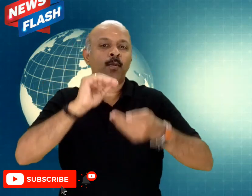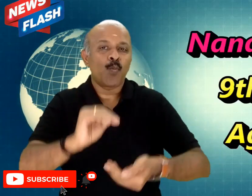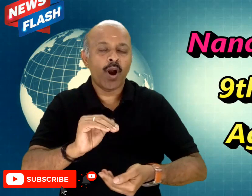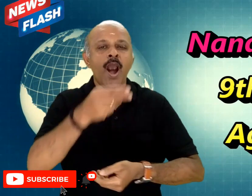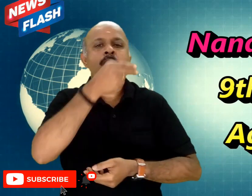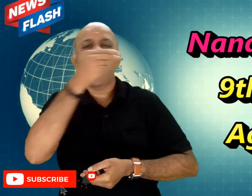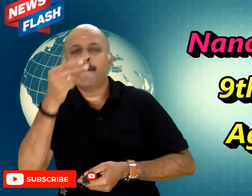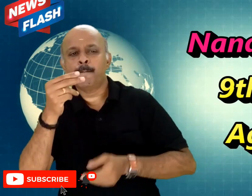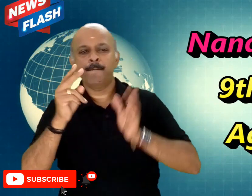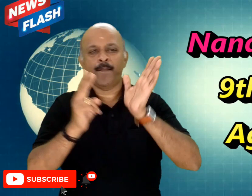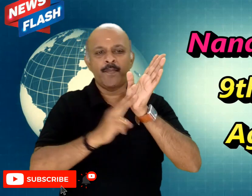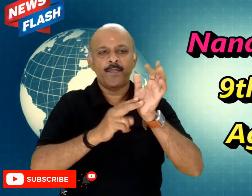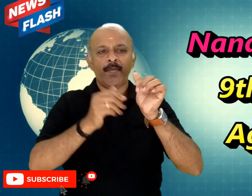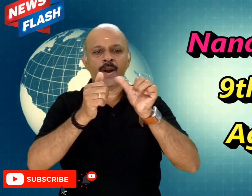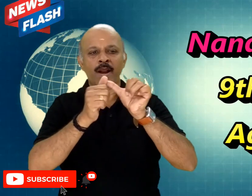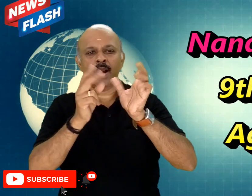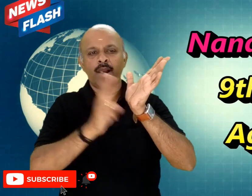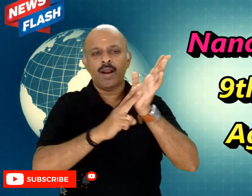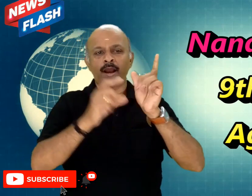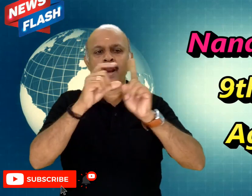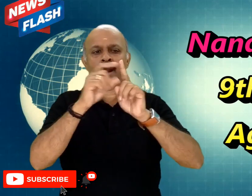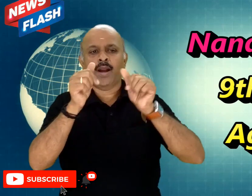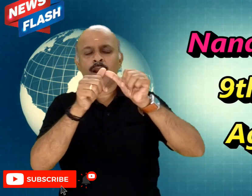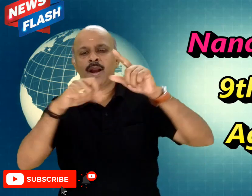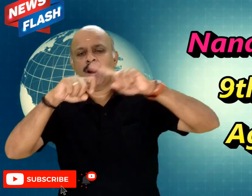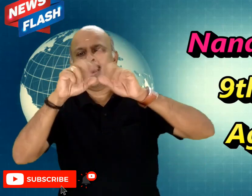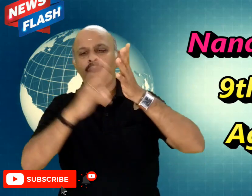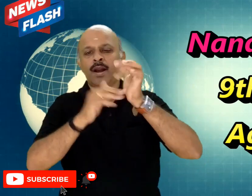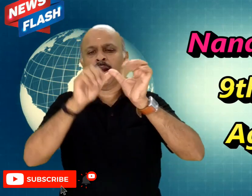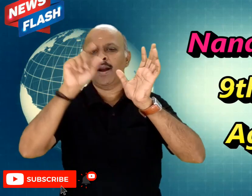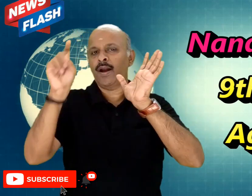has a 14 year old kid named Nandakumar